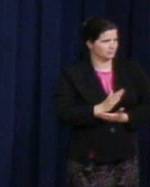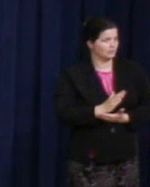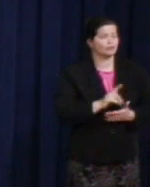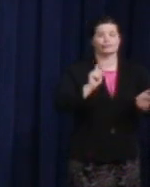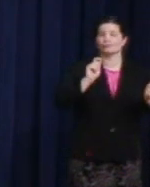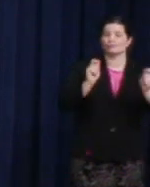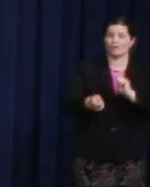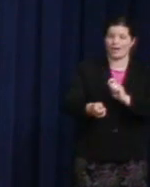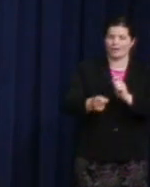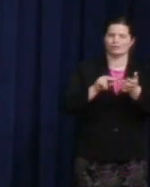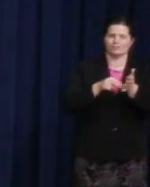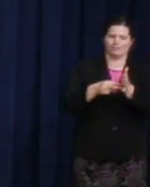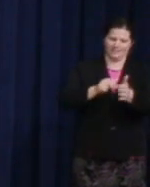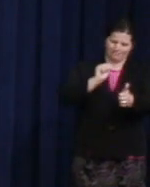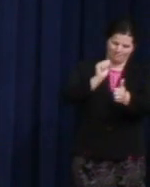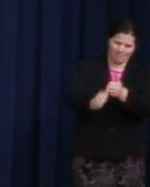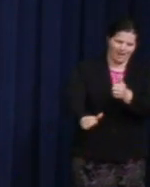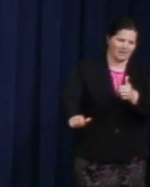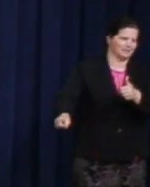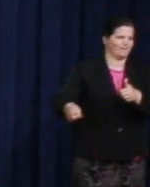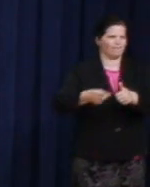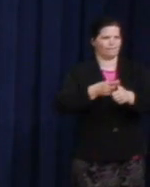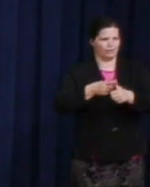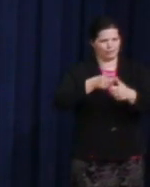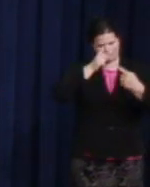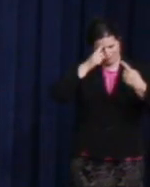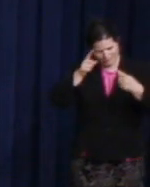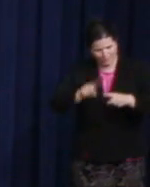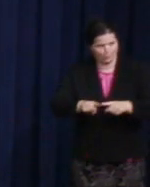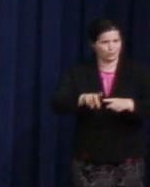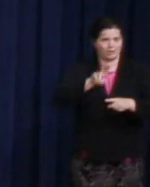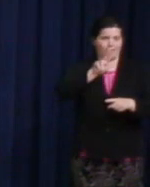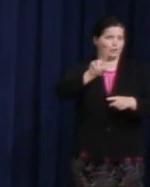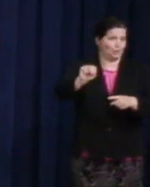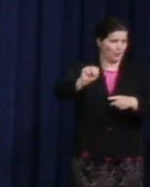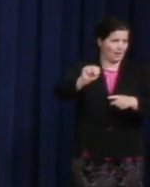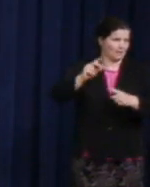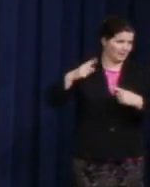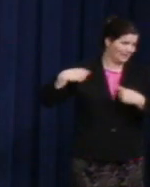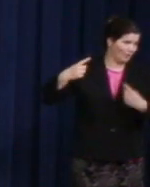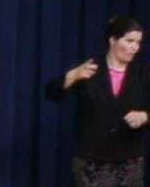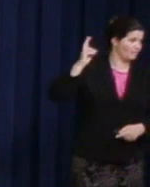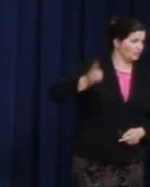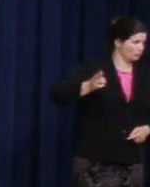U.N. resolution in history that recognizes that. And under President Obama, we have.